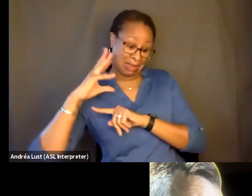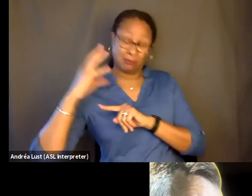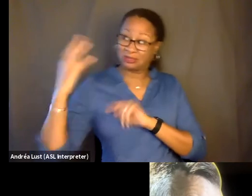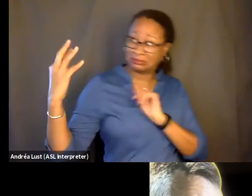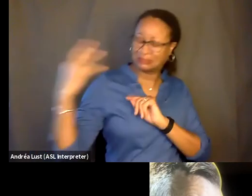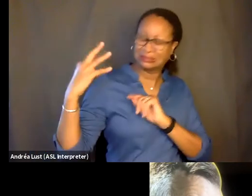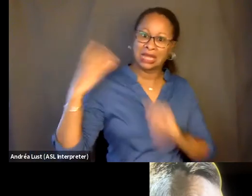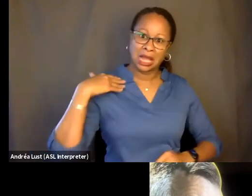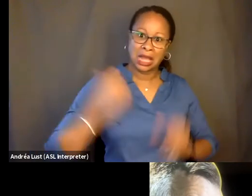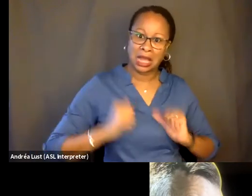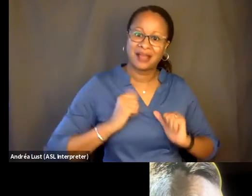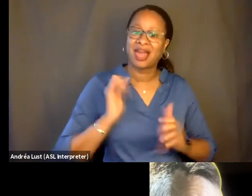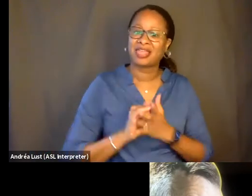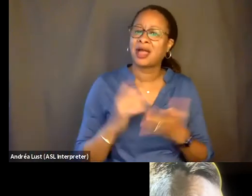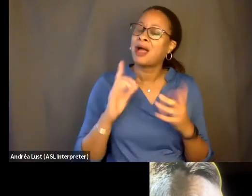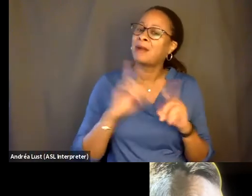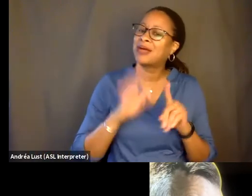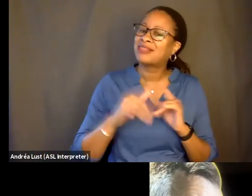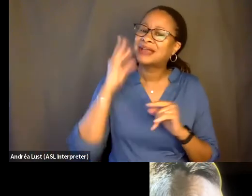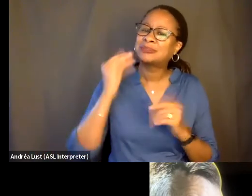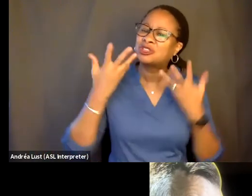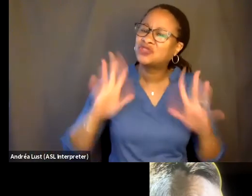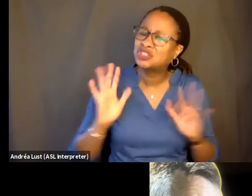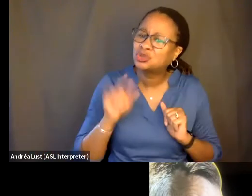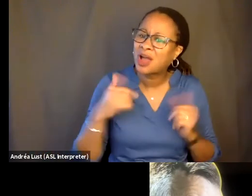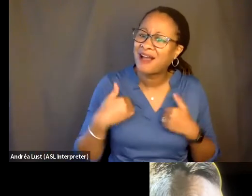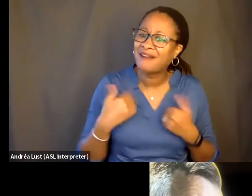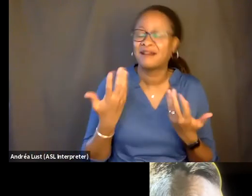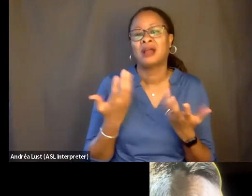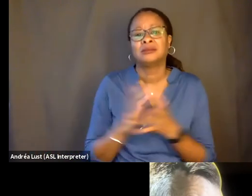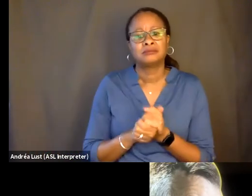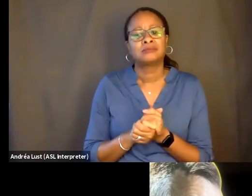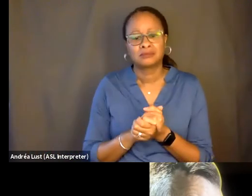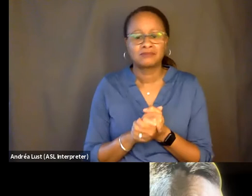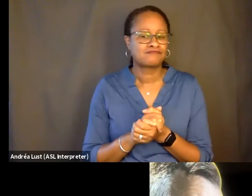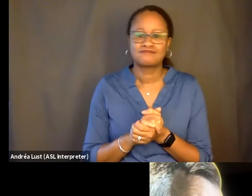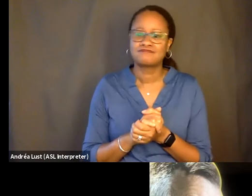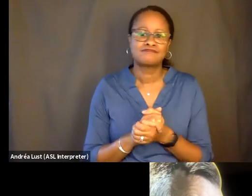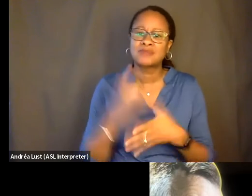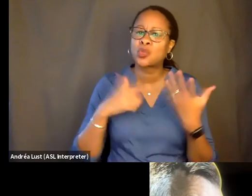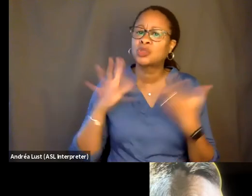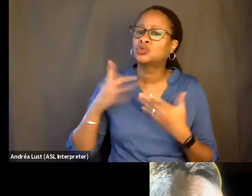So having been there on the sidelines to some extent, what did you sort of think about when